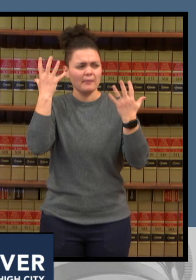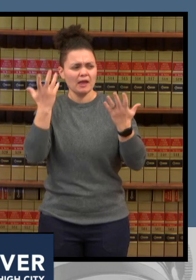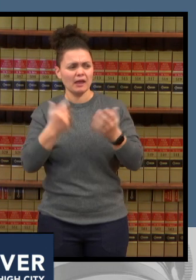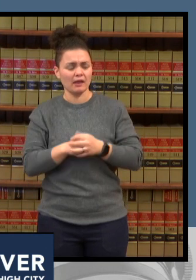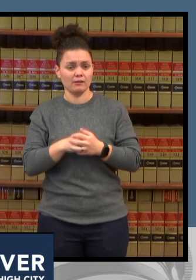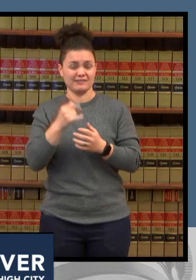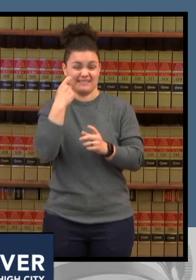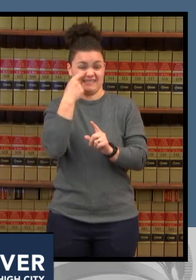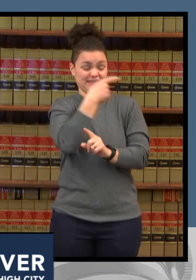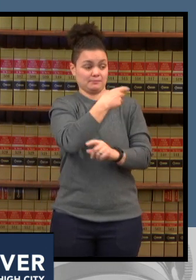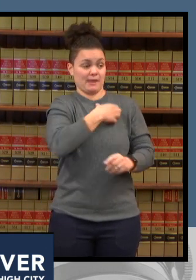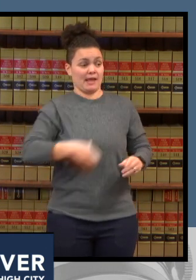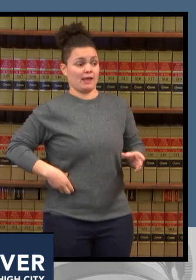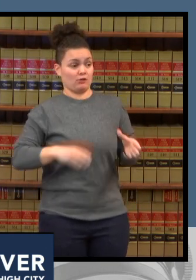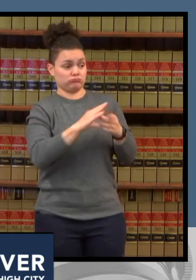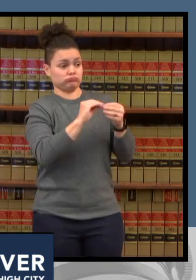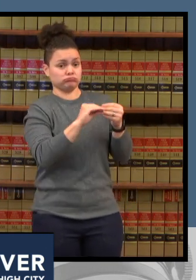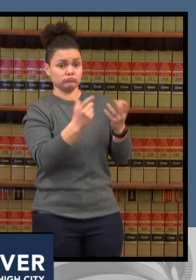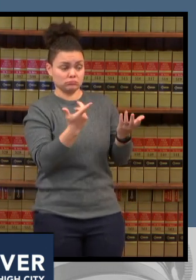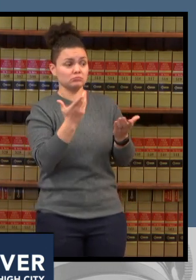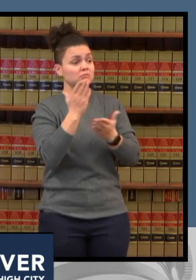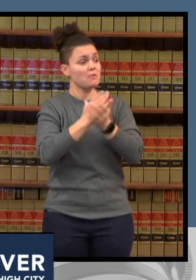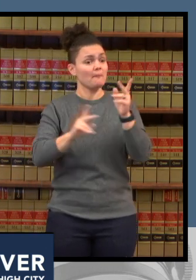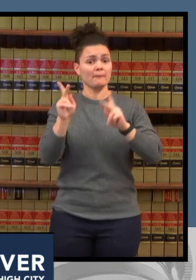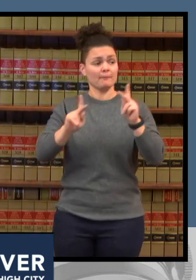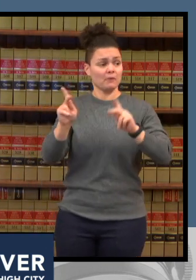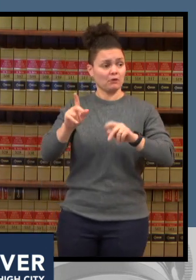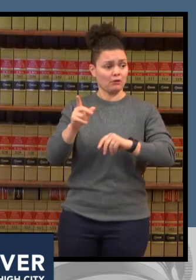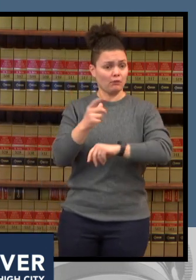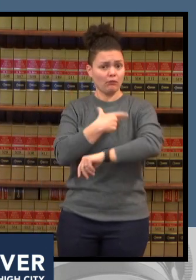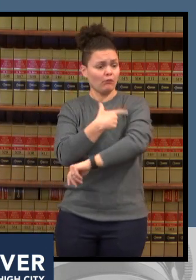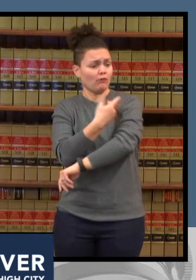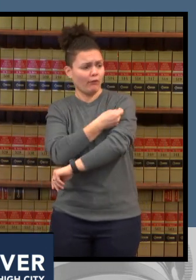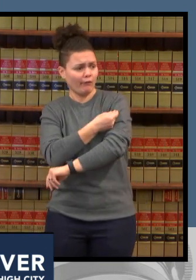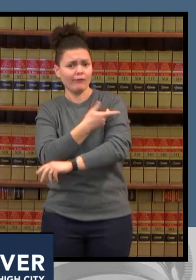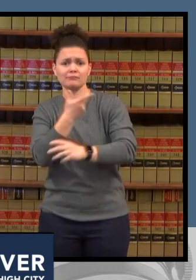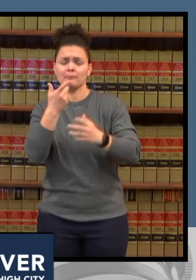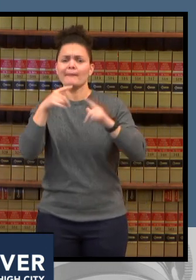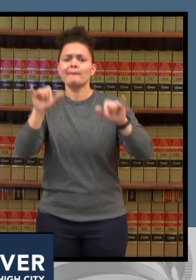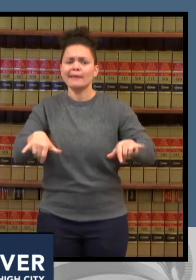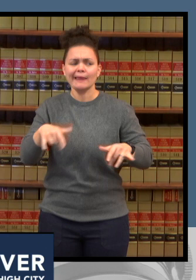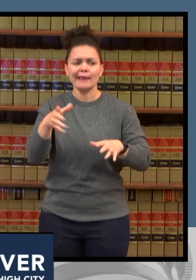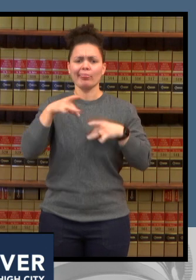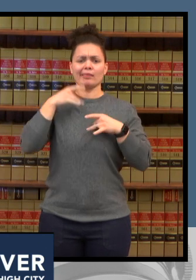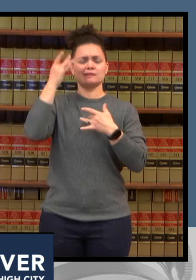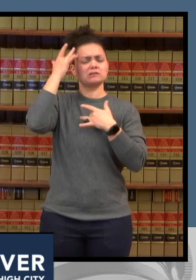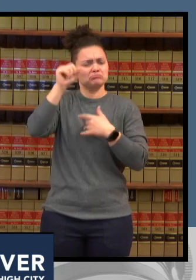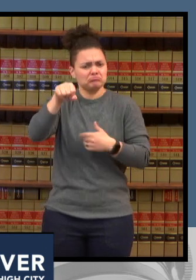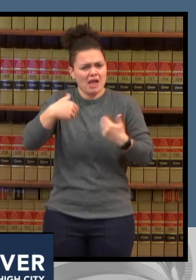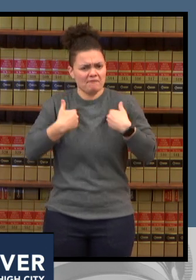become breakthrough cases that's not uncommon uh with other vaccinations as well um but but